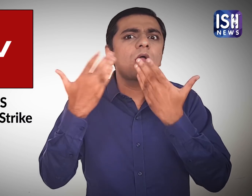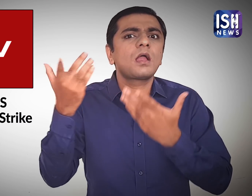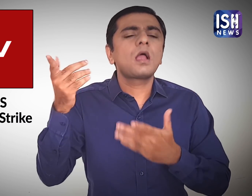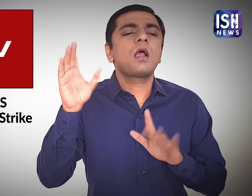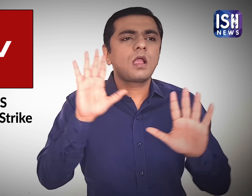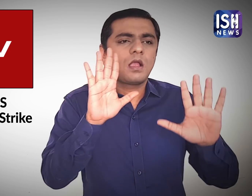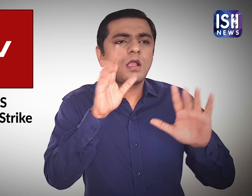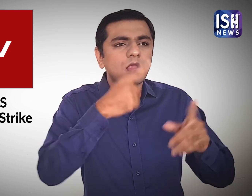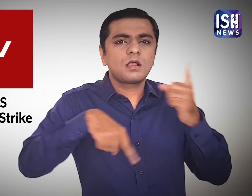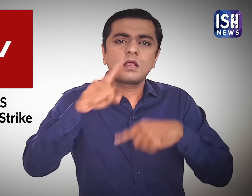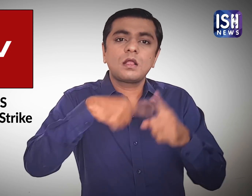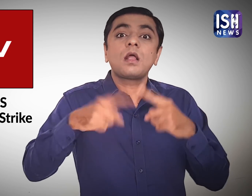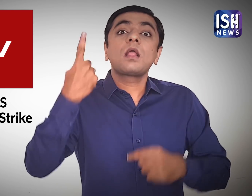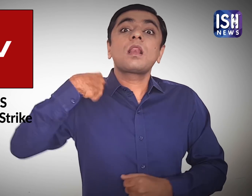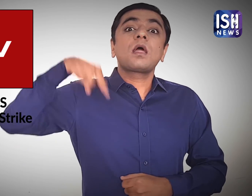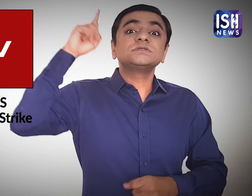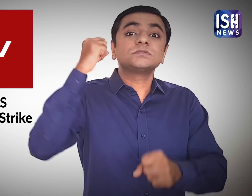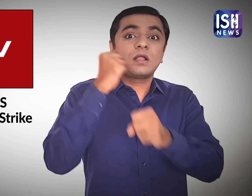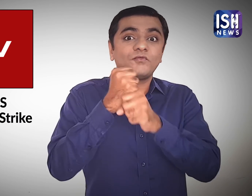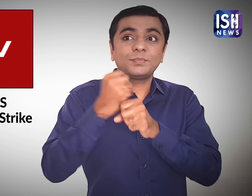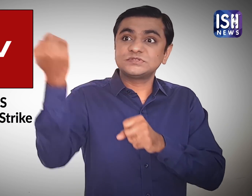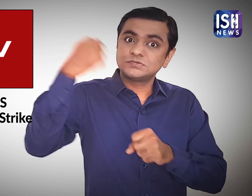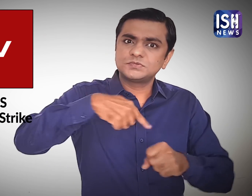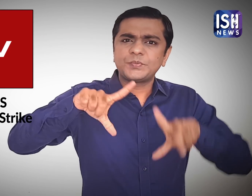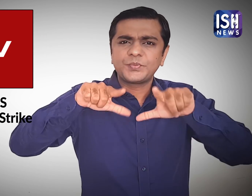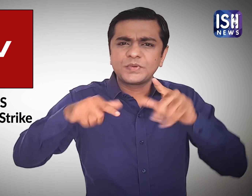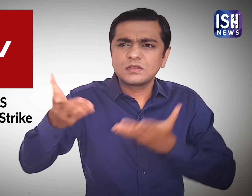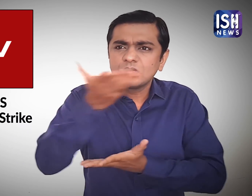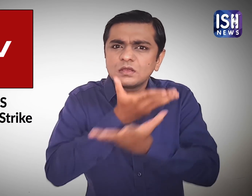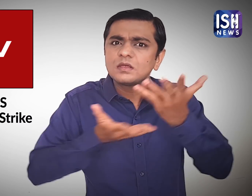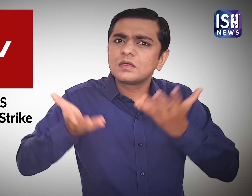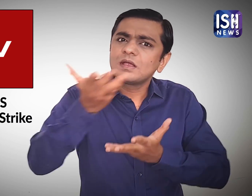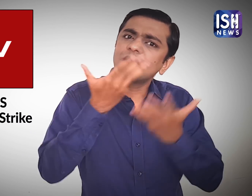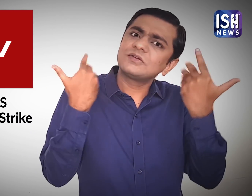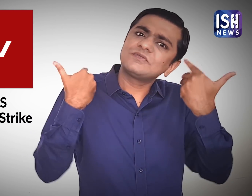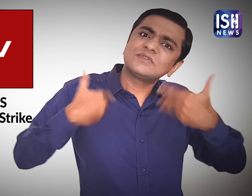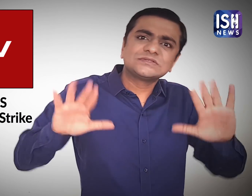The government had called them for a meeting last year